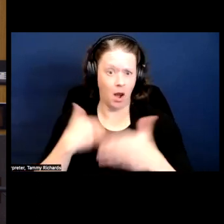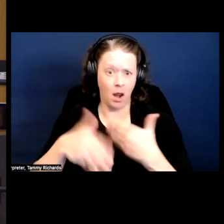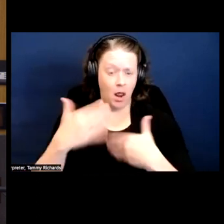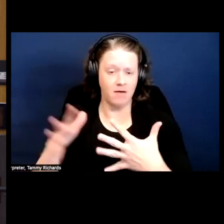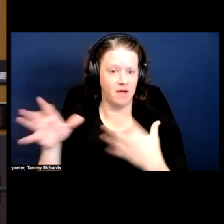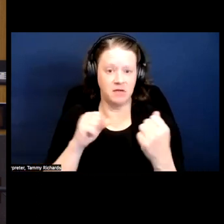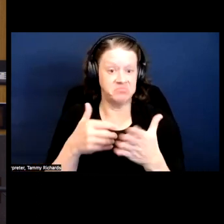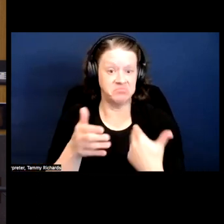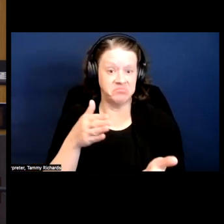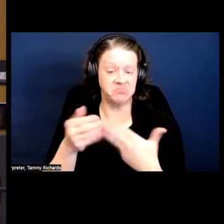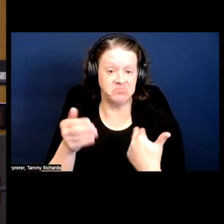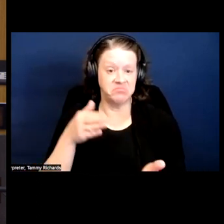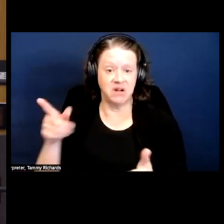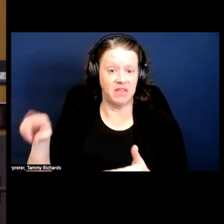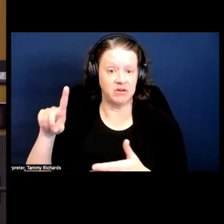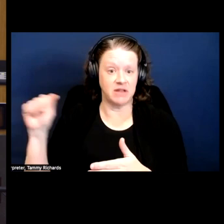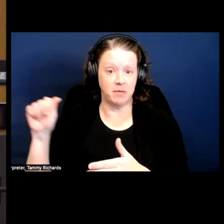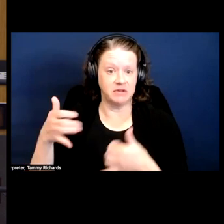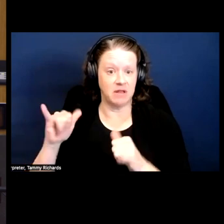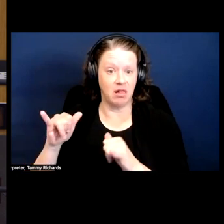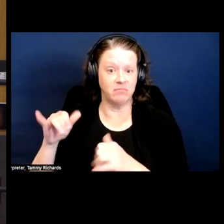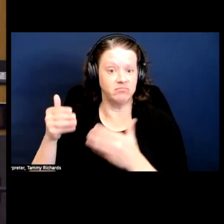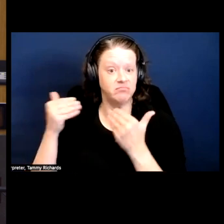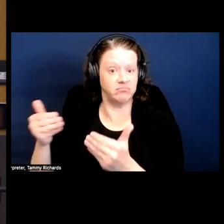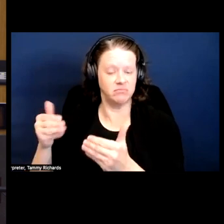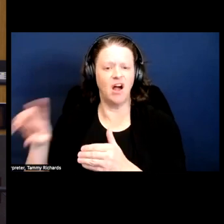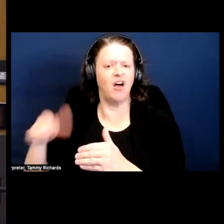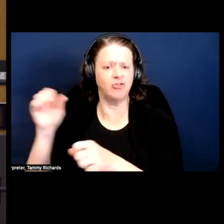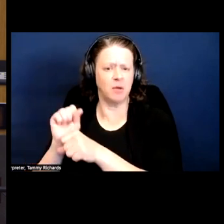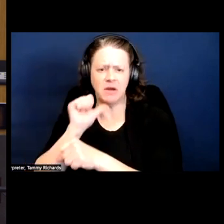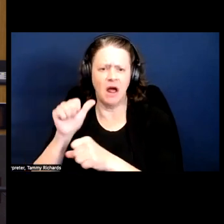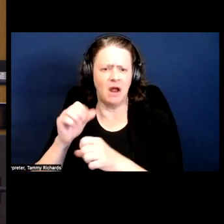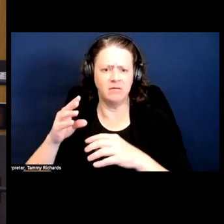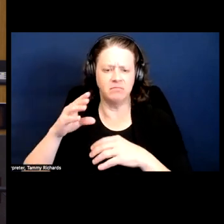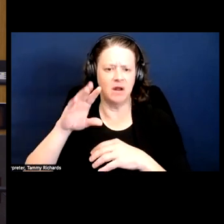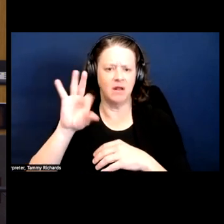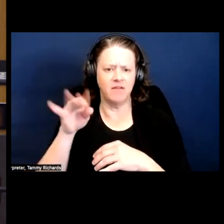at all in that context. I think it's there.